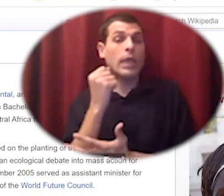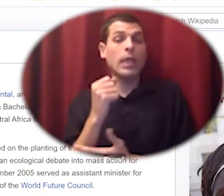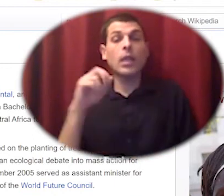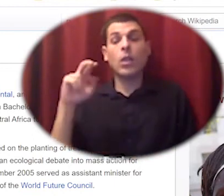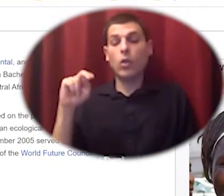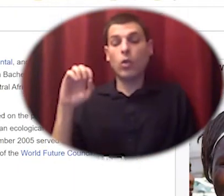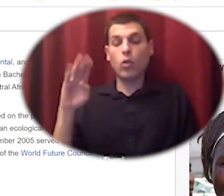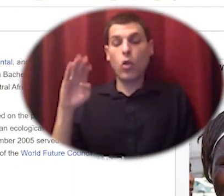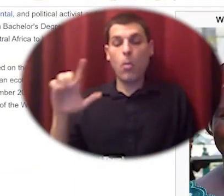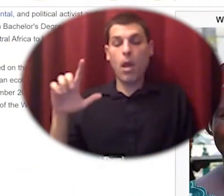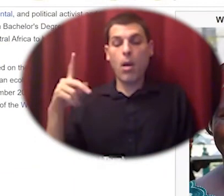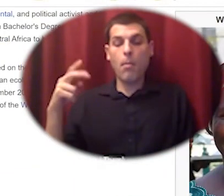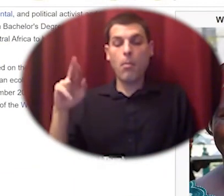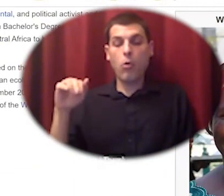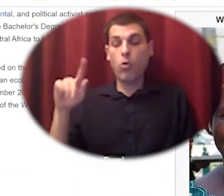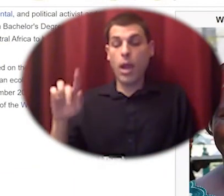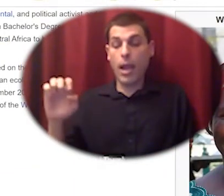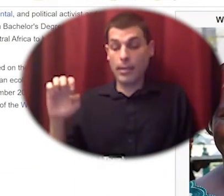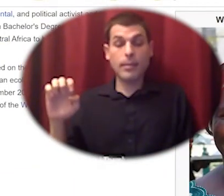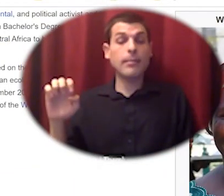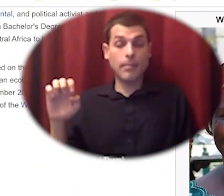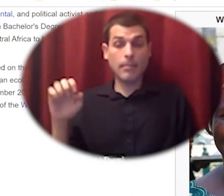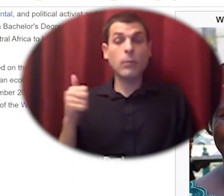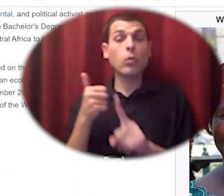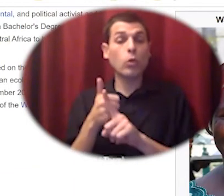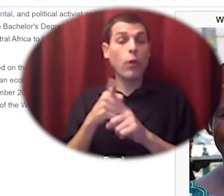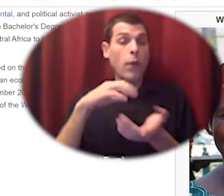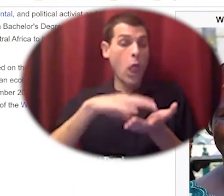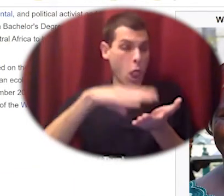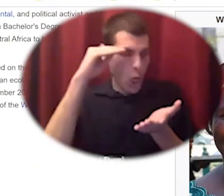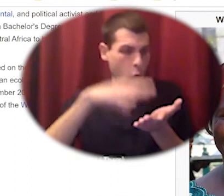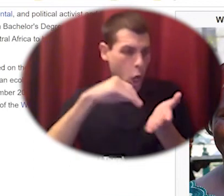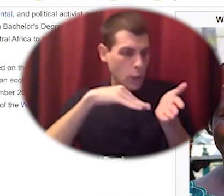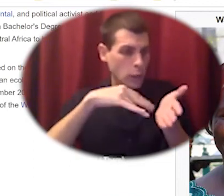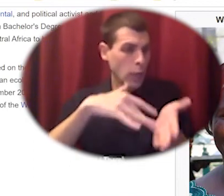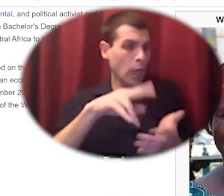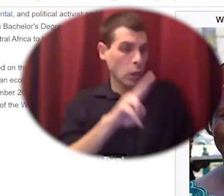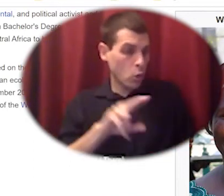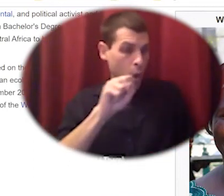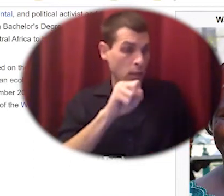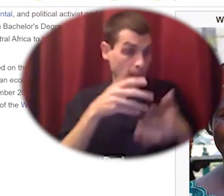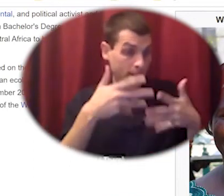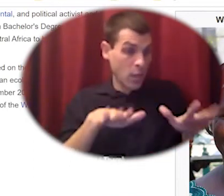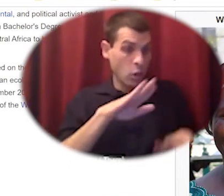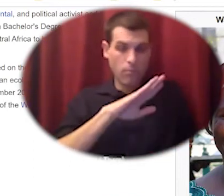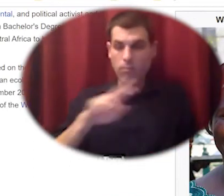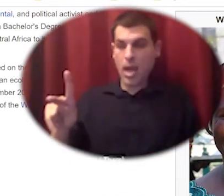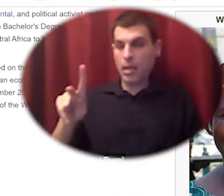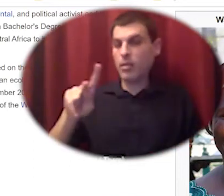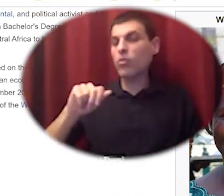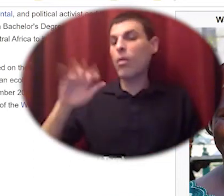she studied in the US and then went back to Kenya where she organized mostly women